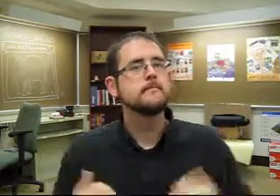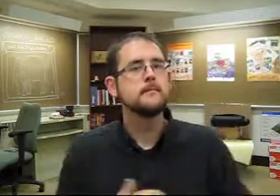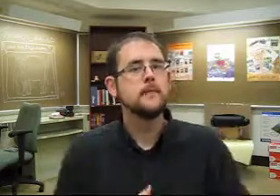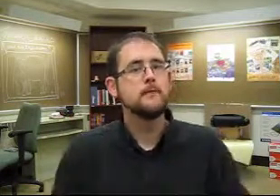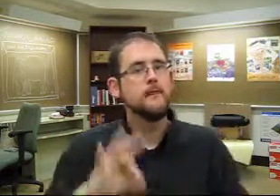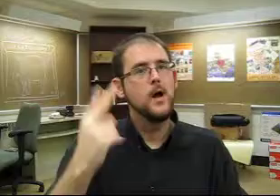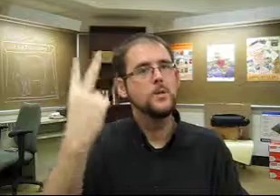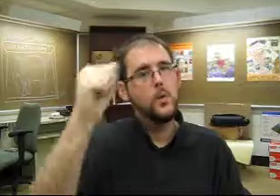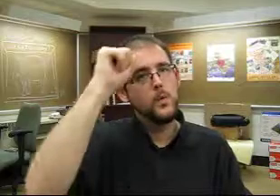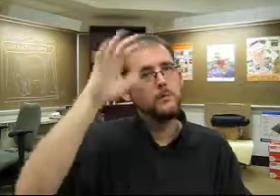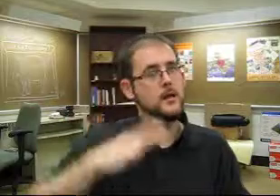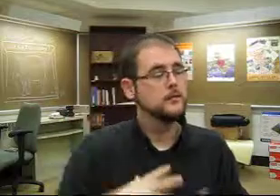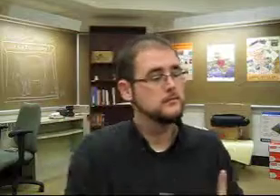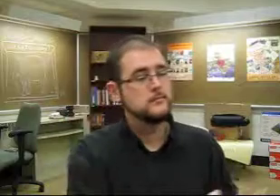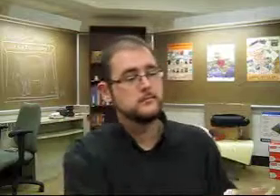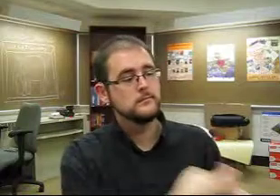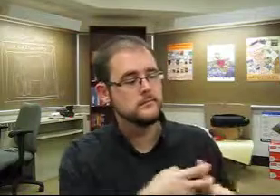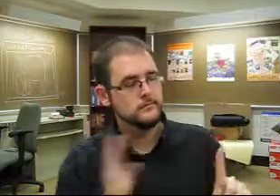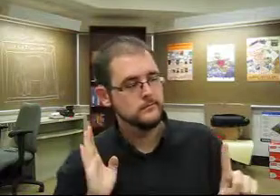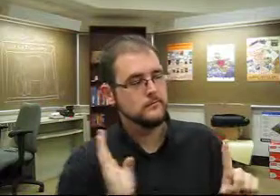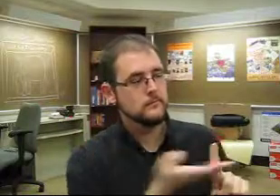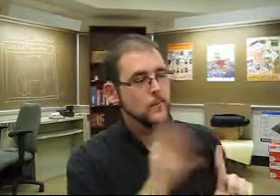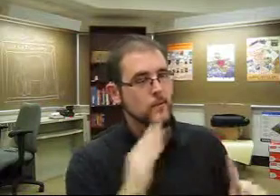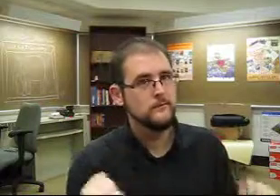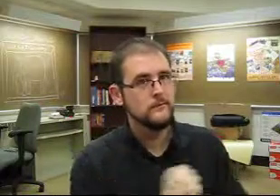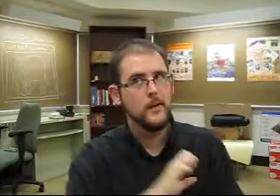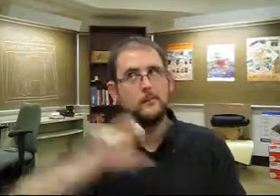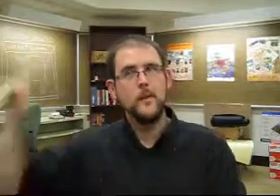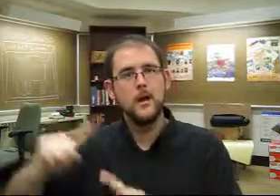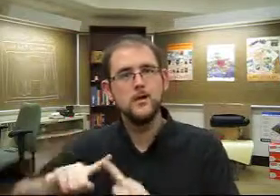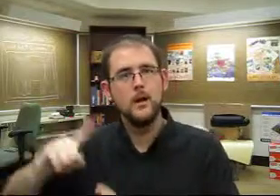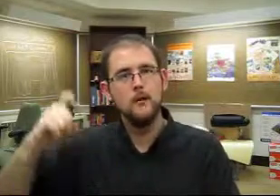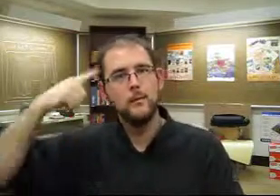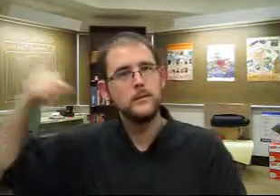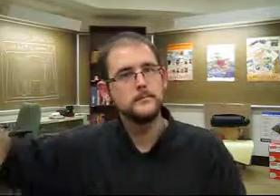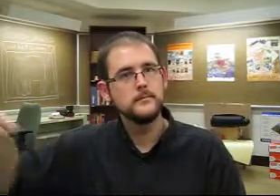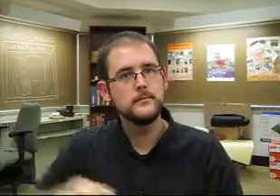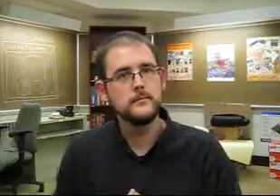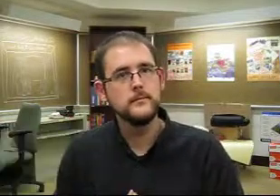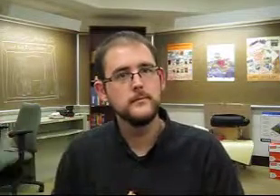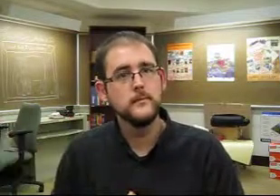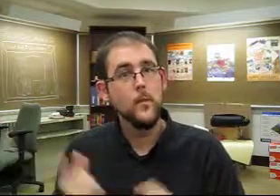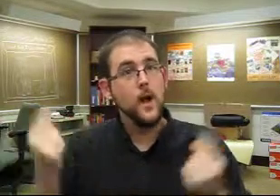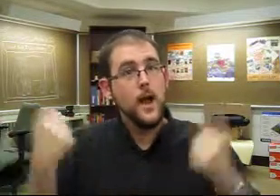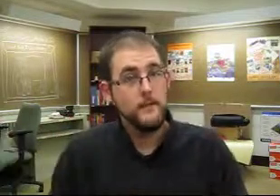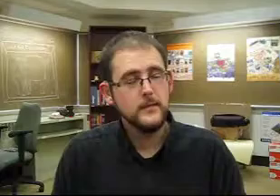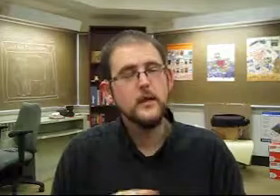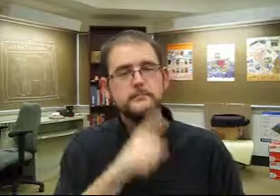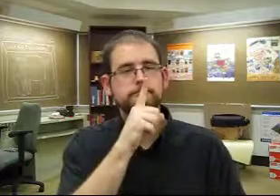is angered by this, so finds two men and convinces them to help her fight back.